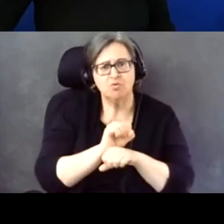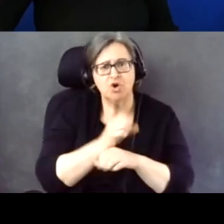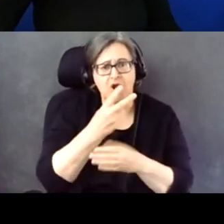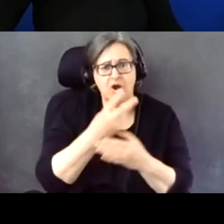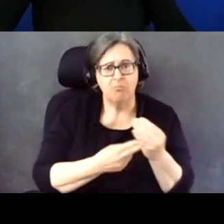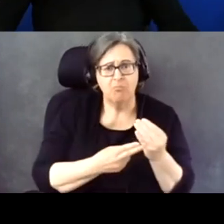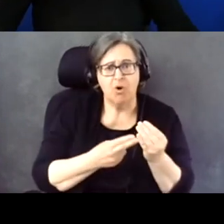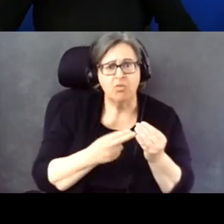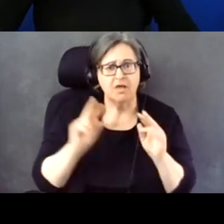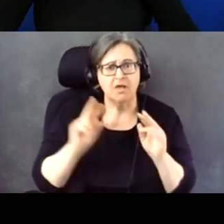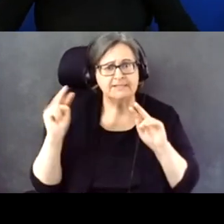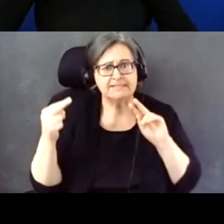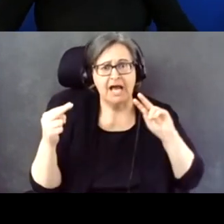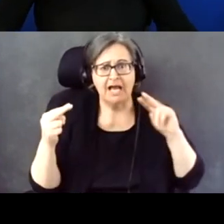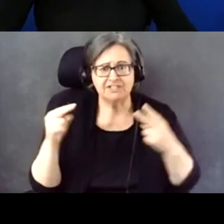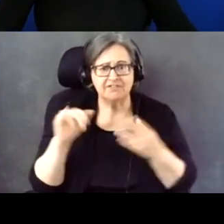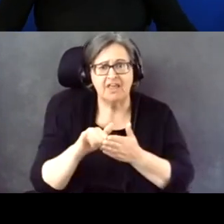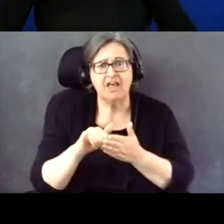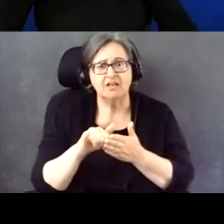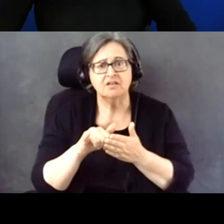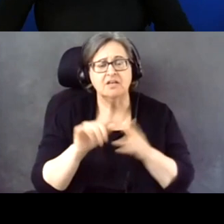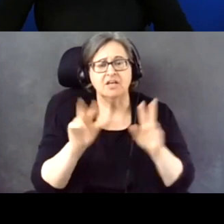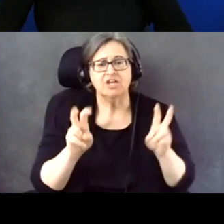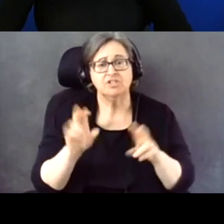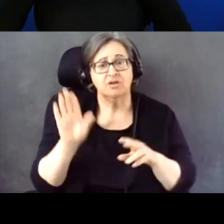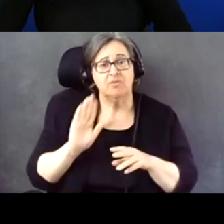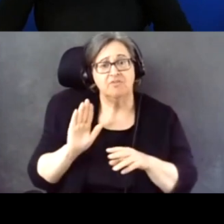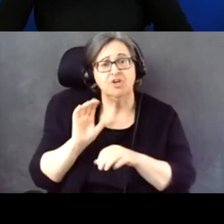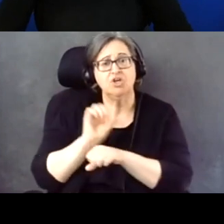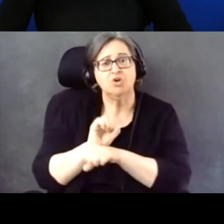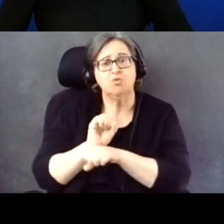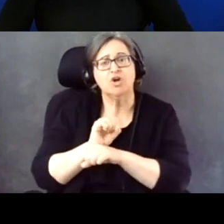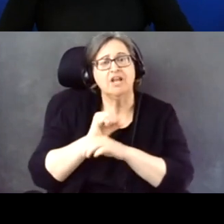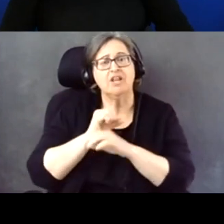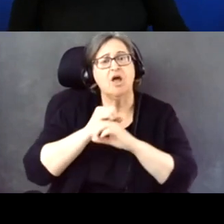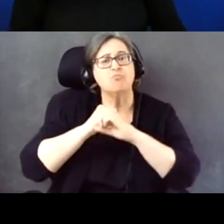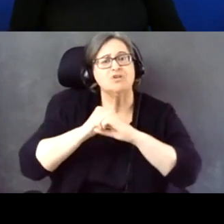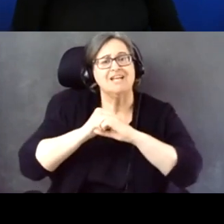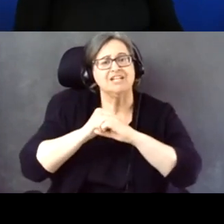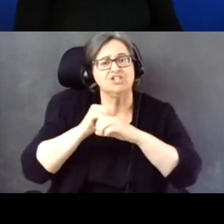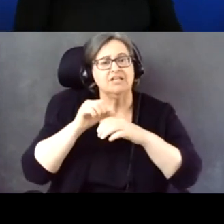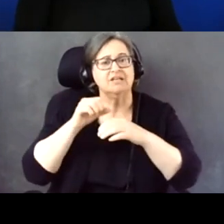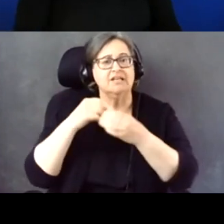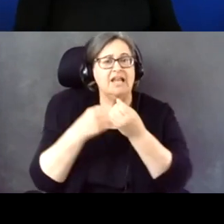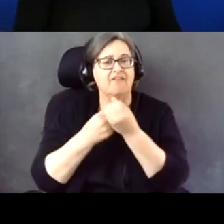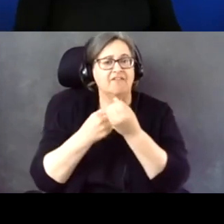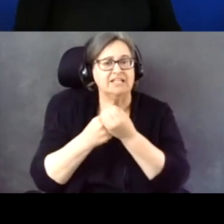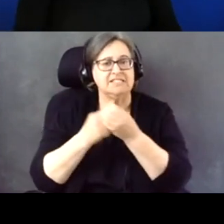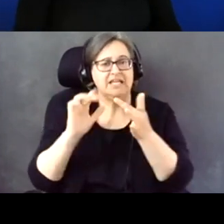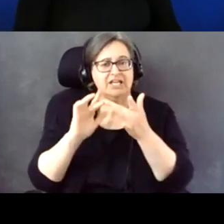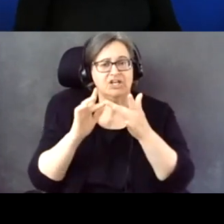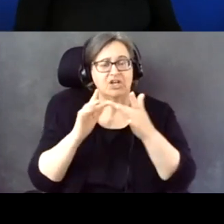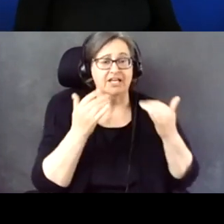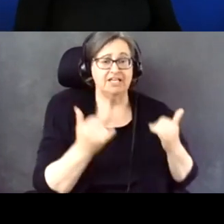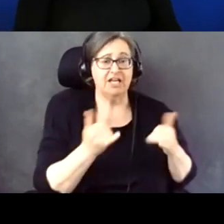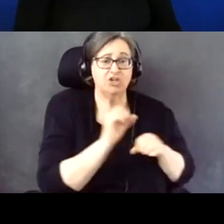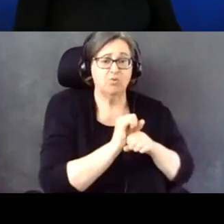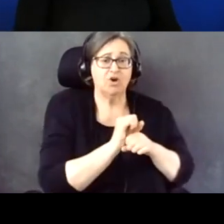Previously, you worked in the protective and advocacy network. And now you're at the Election Assistance Commission.